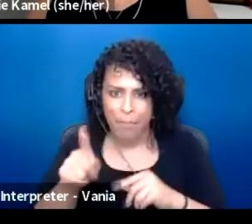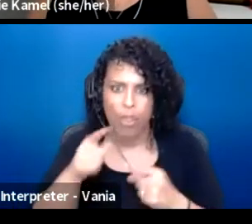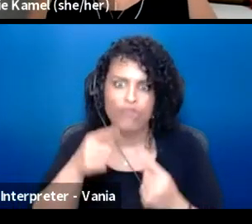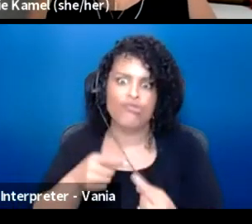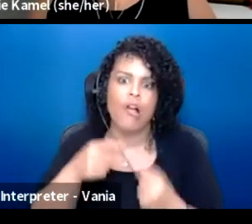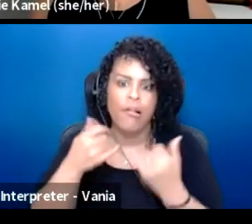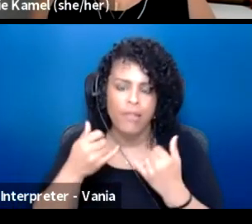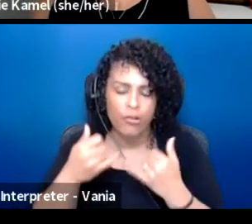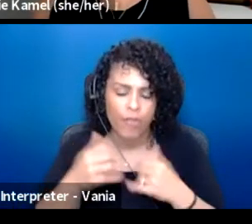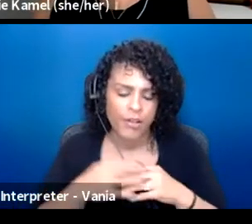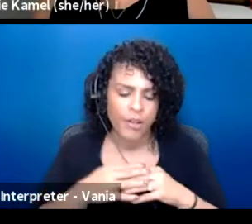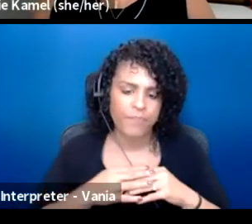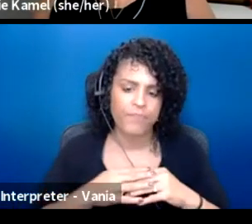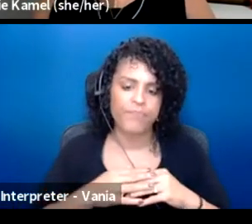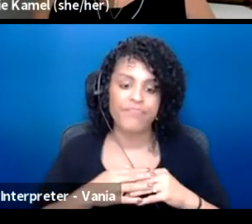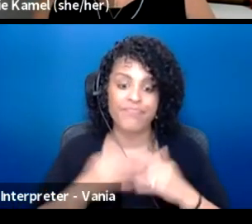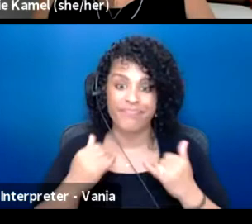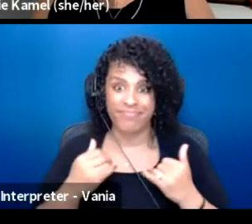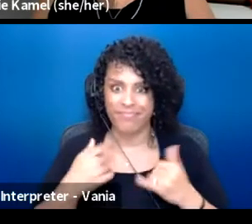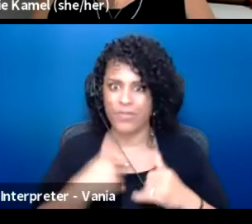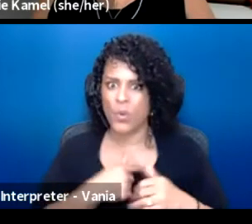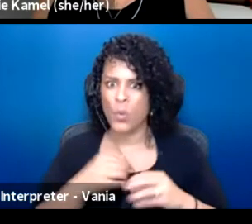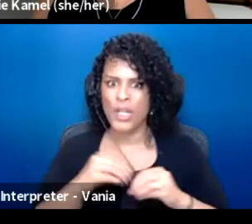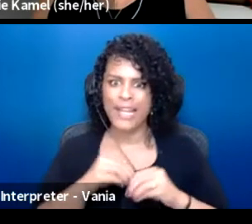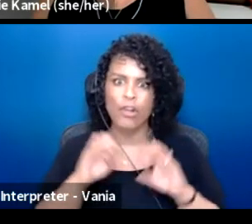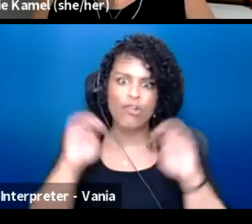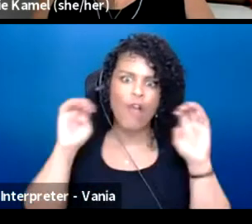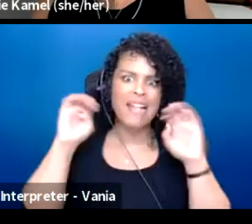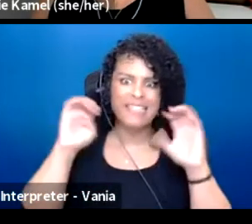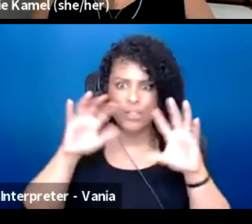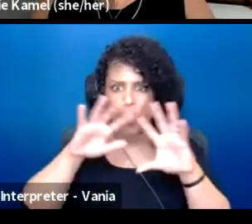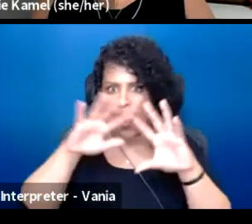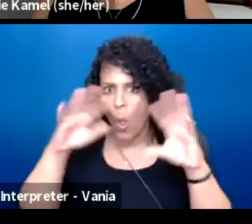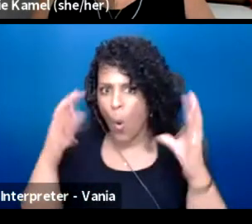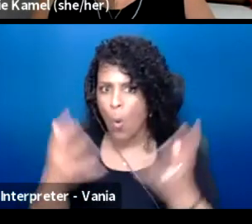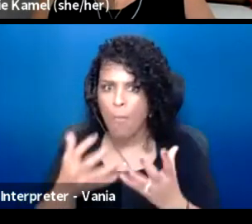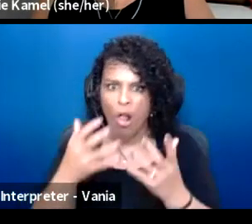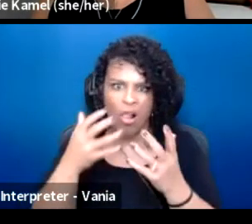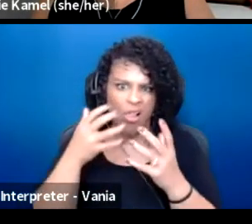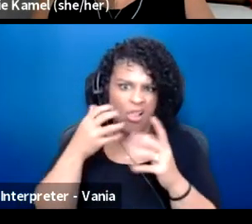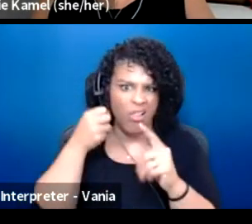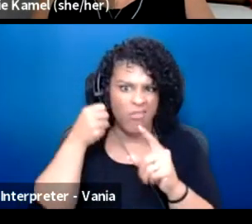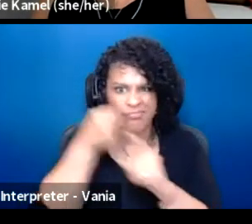And right now in a crisis and a global pandemic I mean, that's shut all of us down.